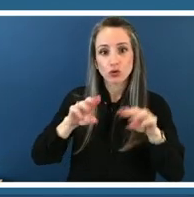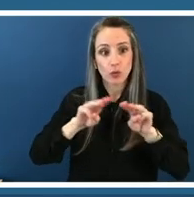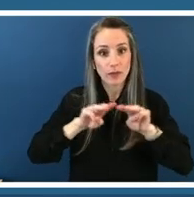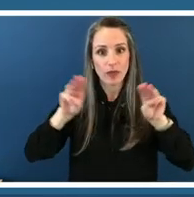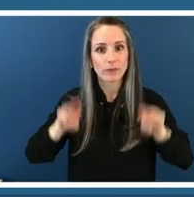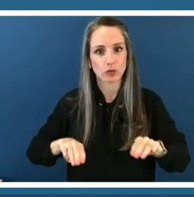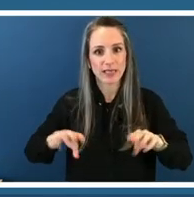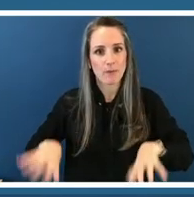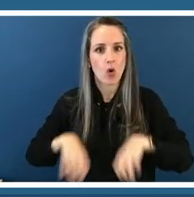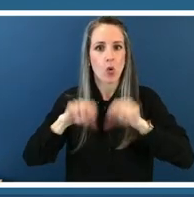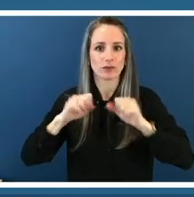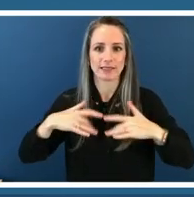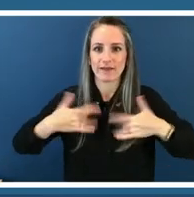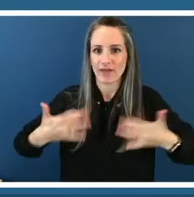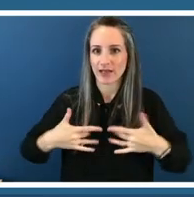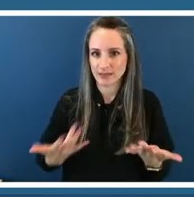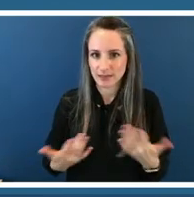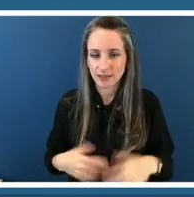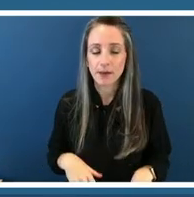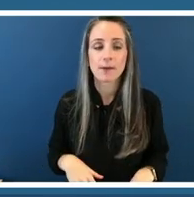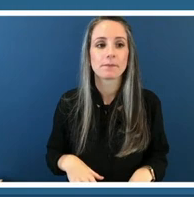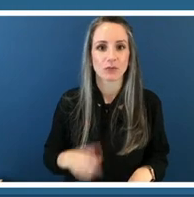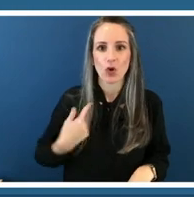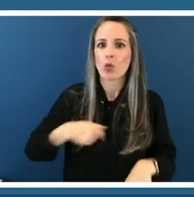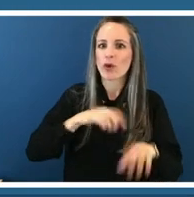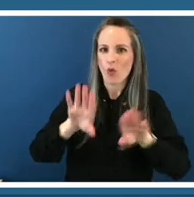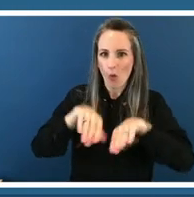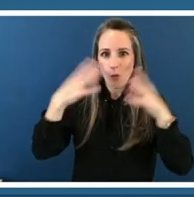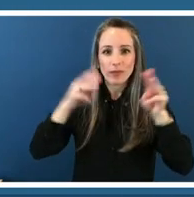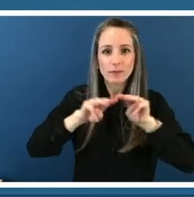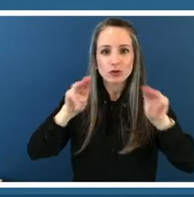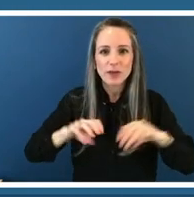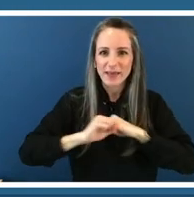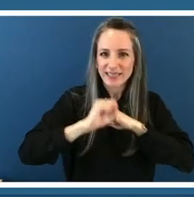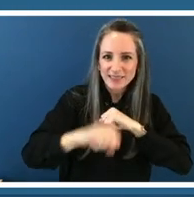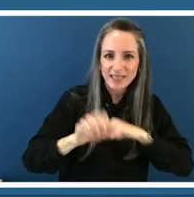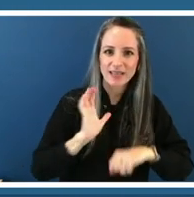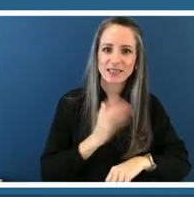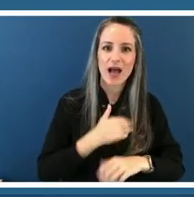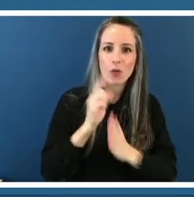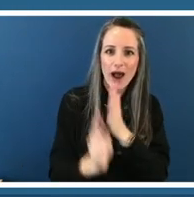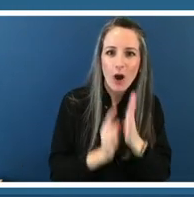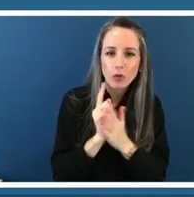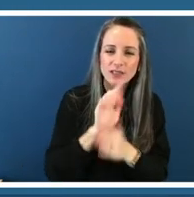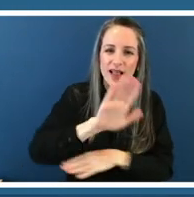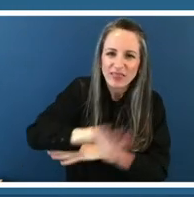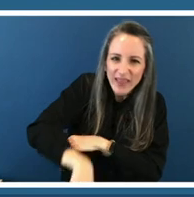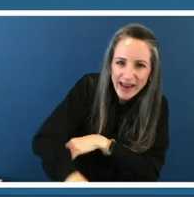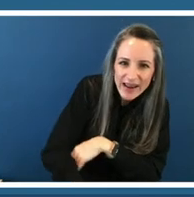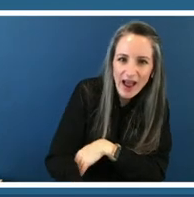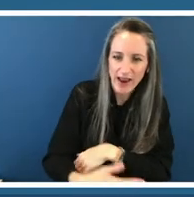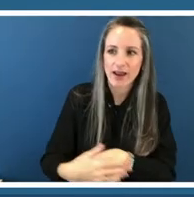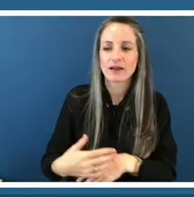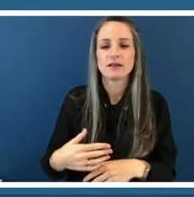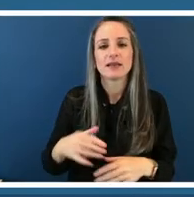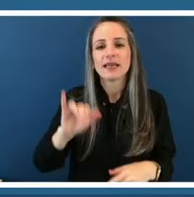open up the open up the museum for extended hours late night hours and it